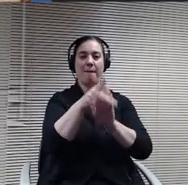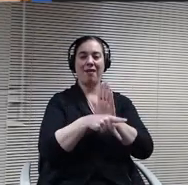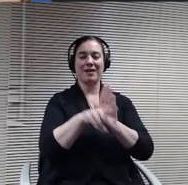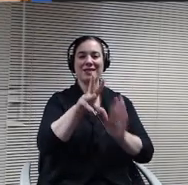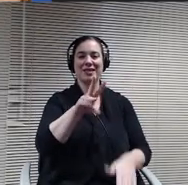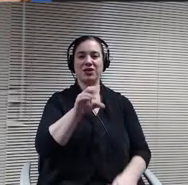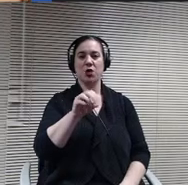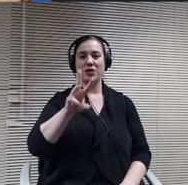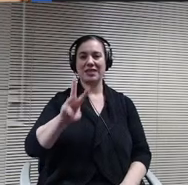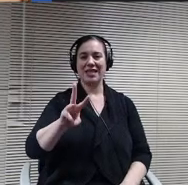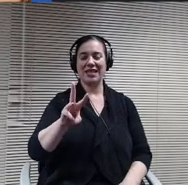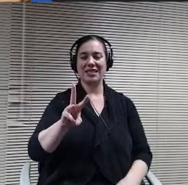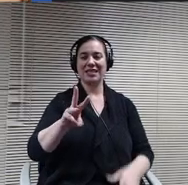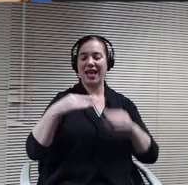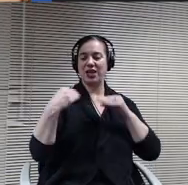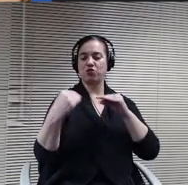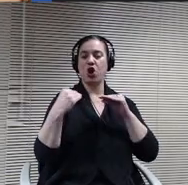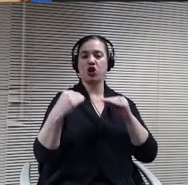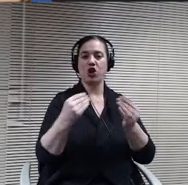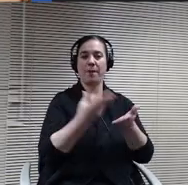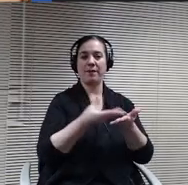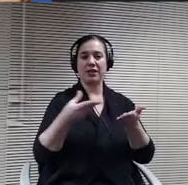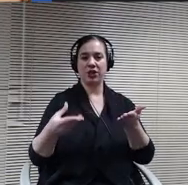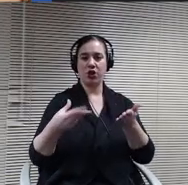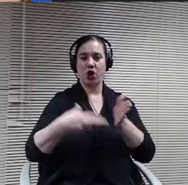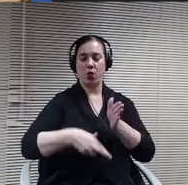annuus? Mark, can I have a second?